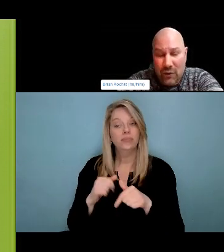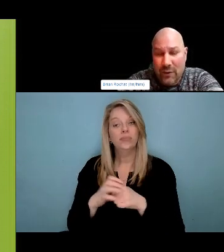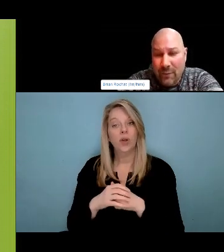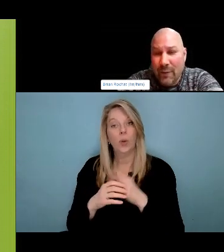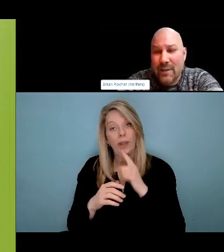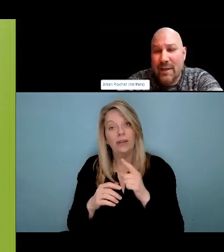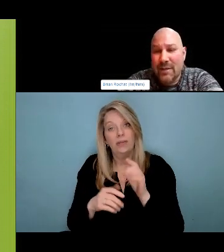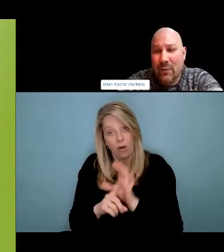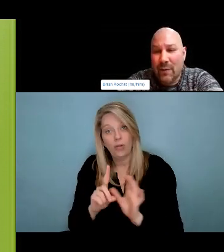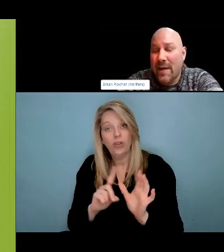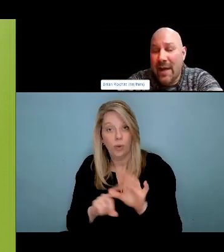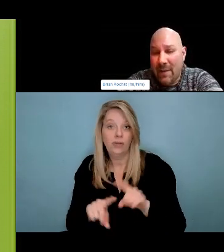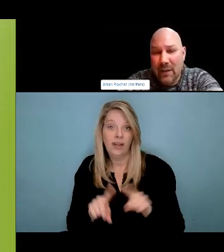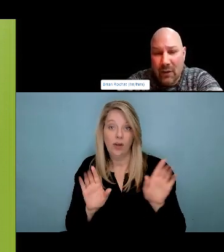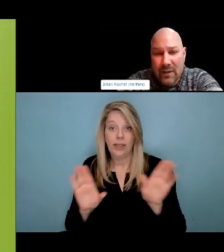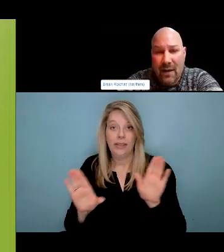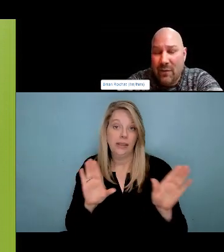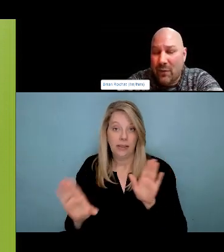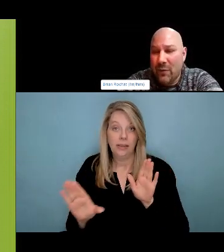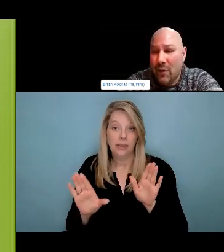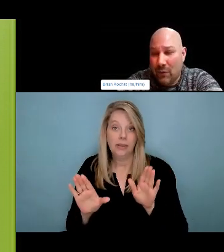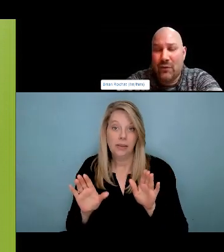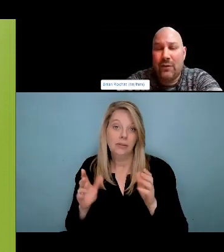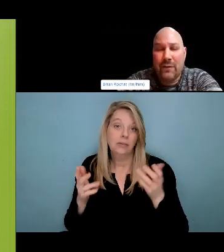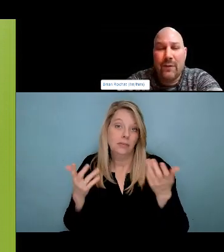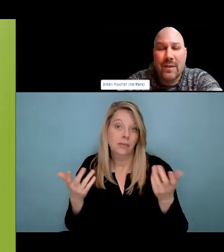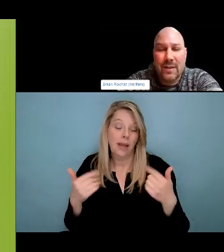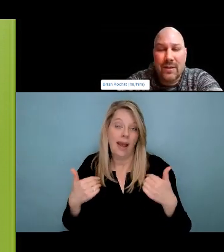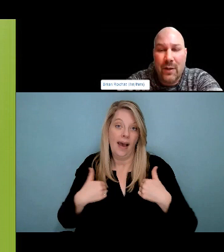and honest information, to folks and honest information, particularly to folks when we